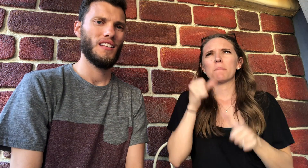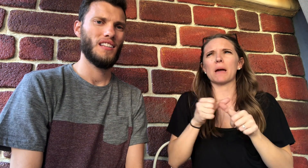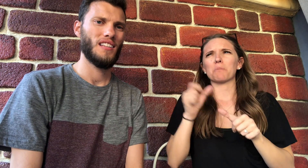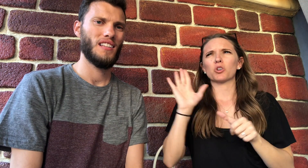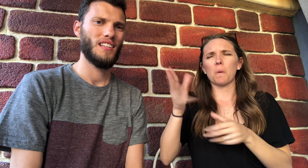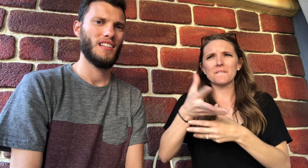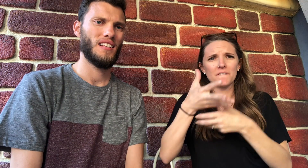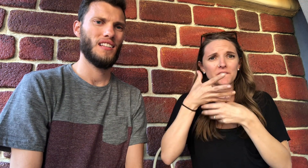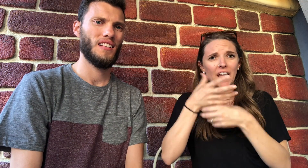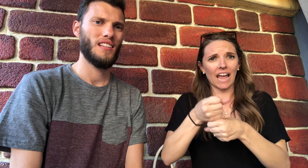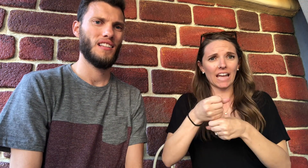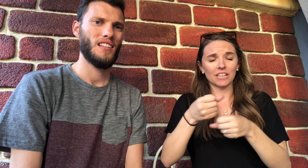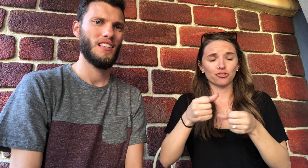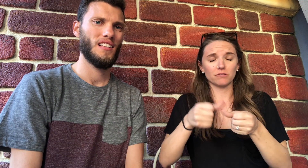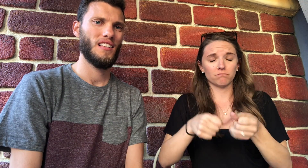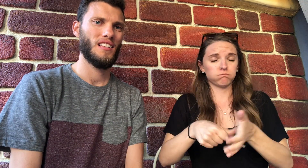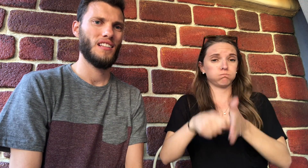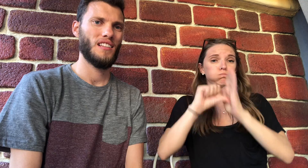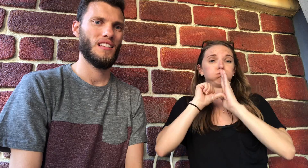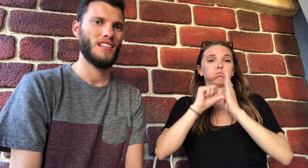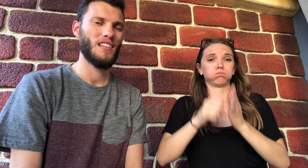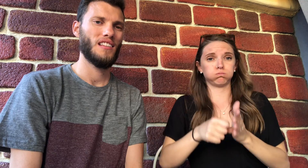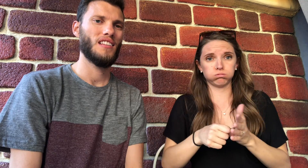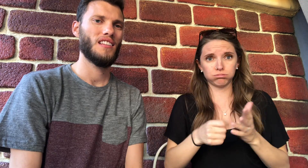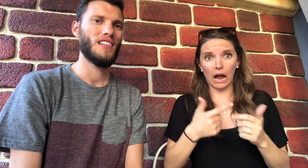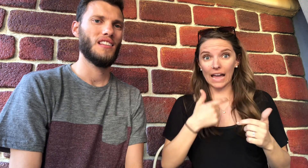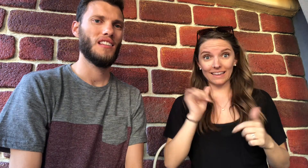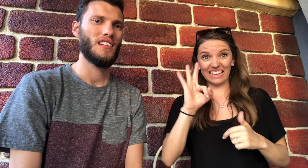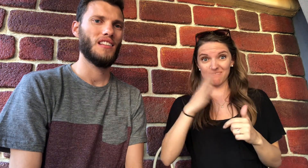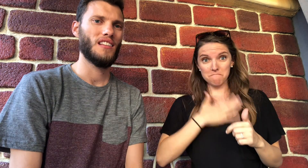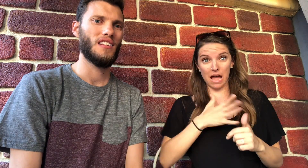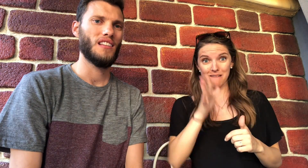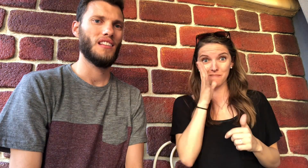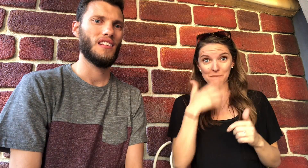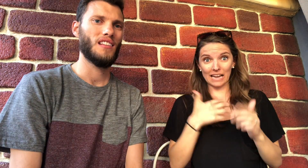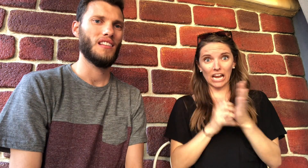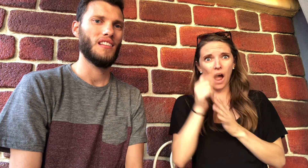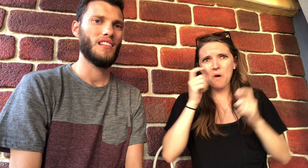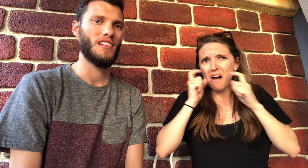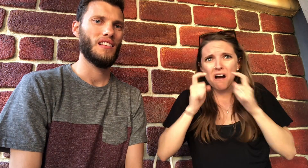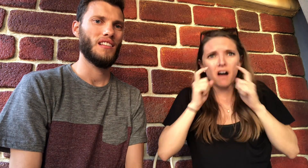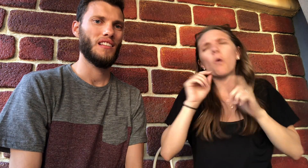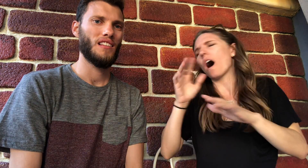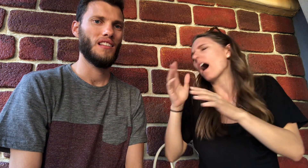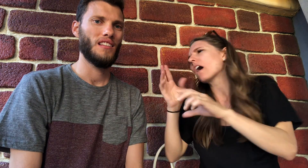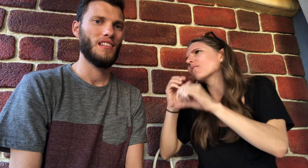Your faith was so impressing to me. If my mom had caner, I would have been crying, well,